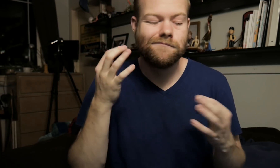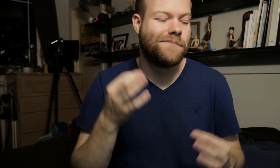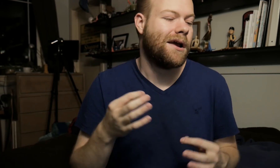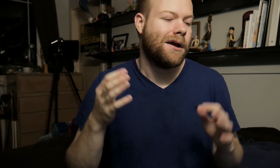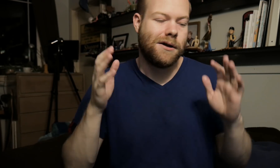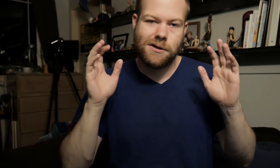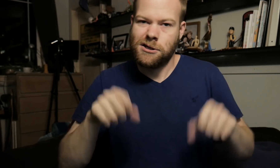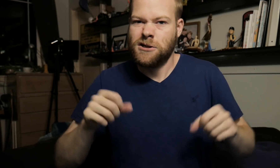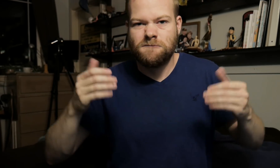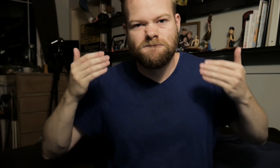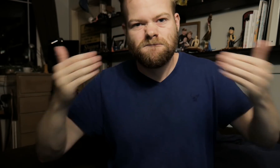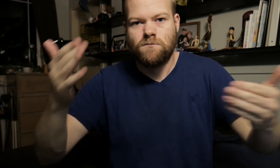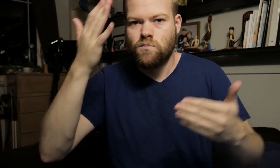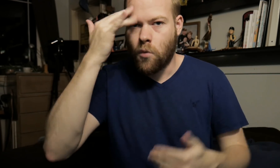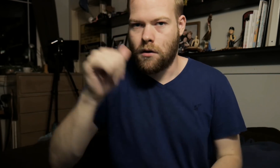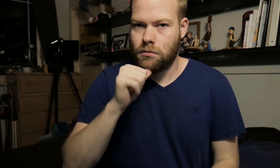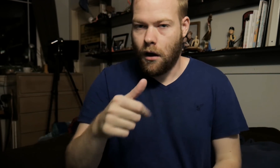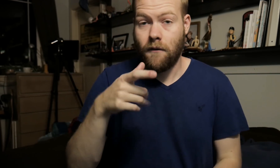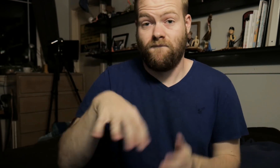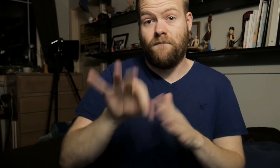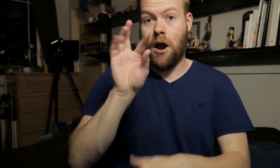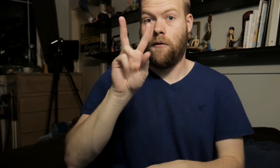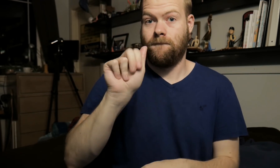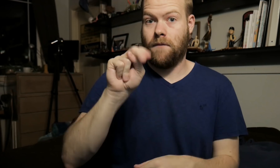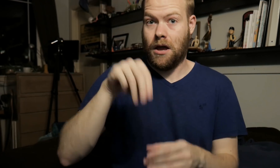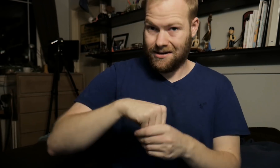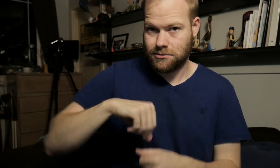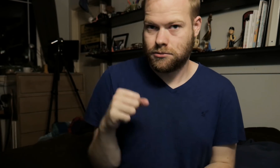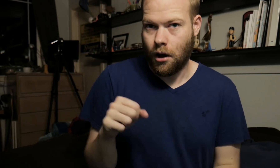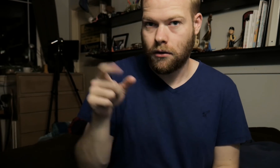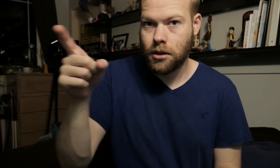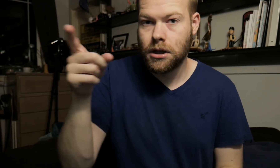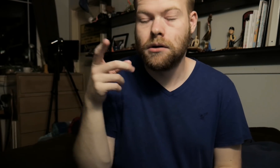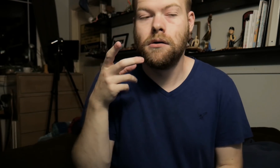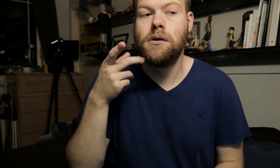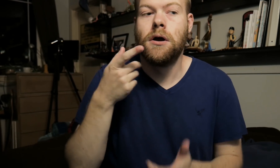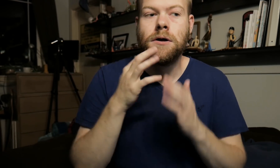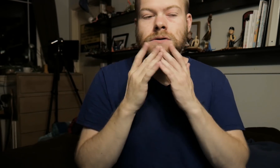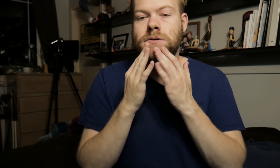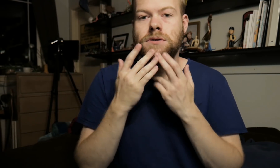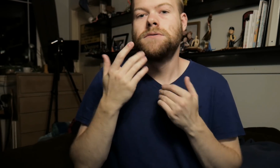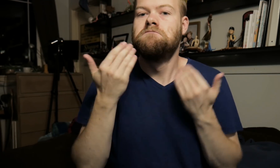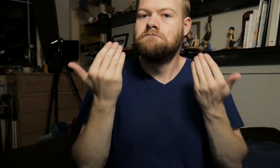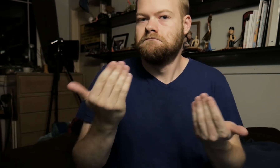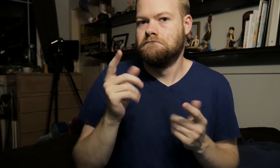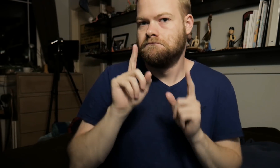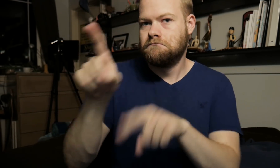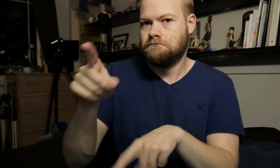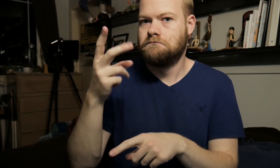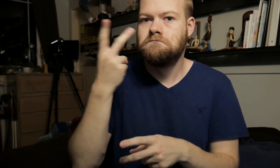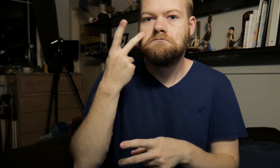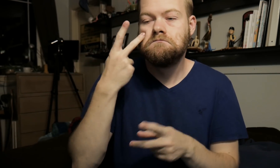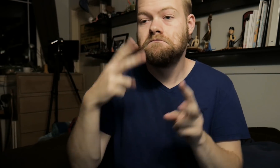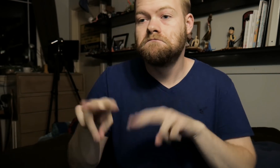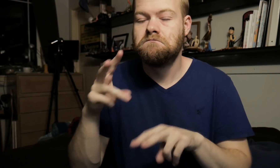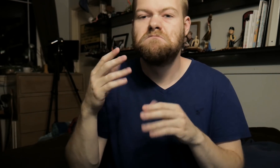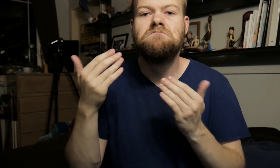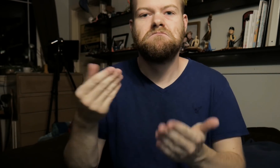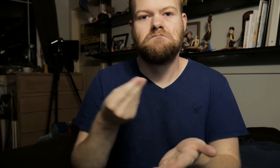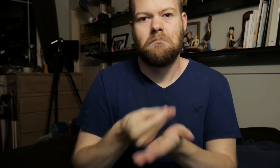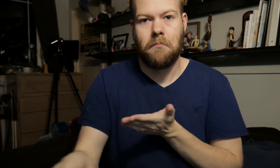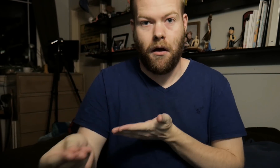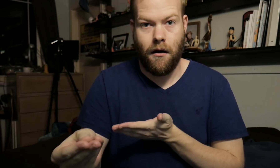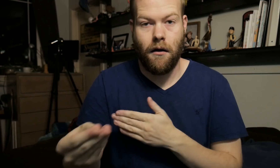She decided, why not? She found a van in Scotland, she went to see and check it out, went ahead and bought it.